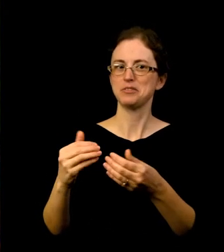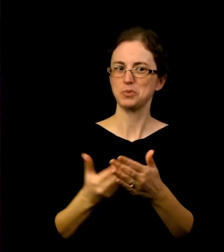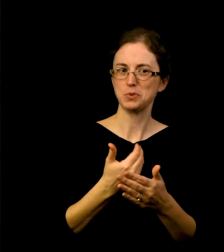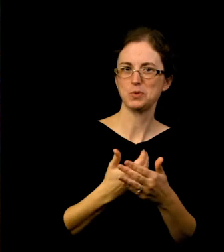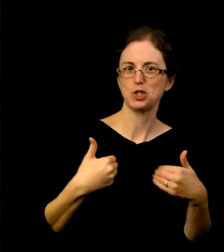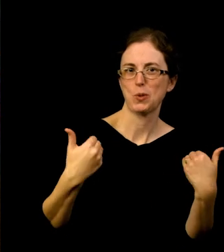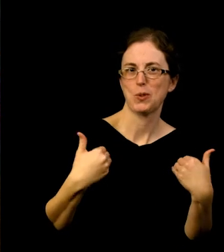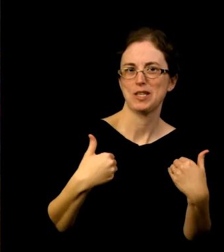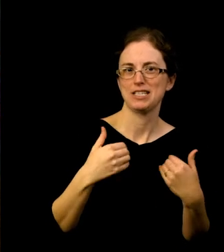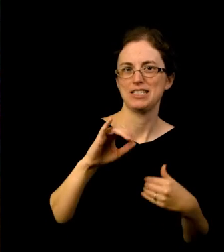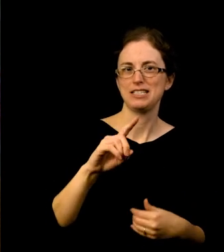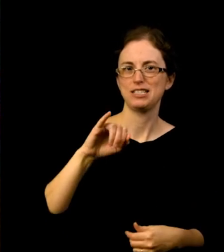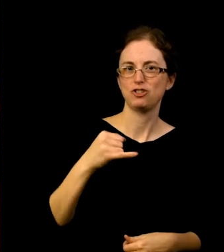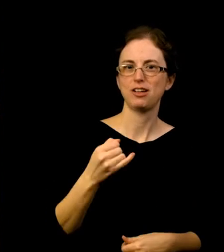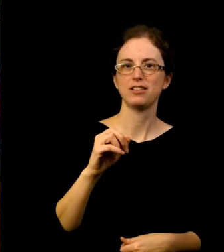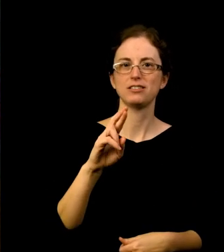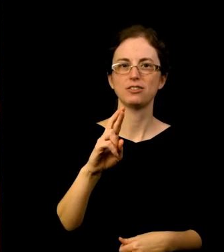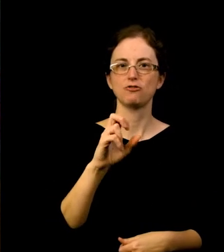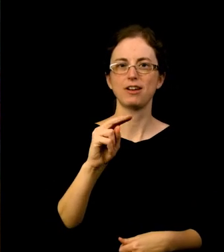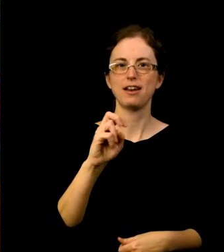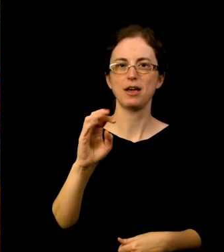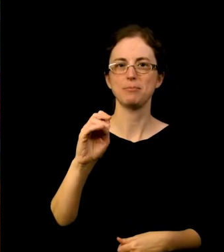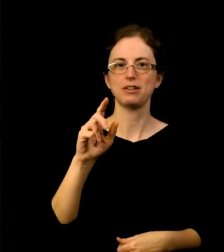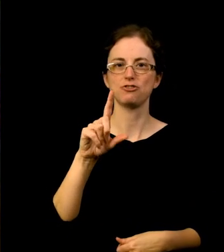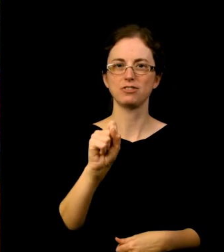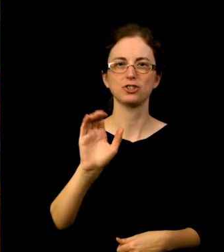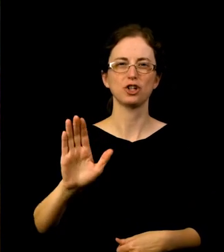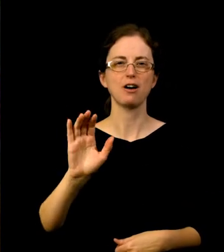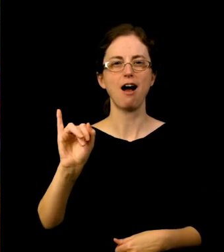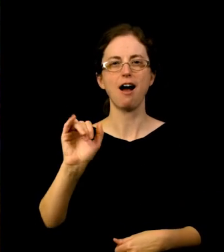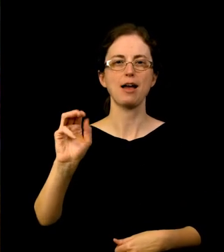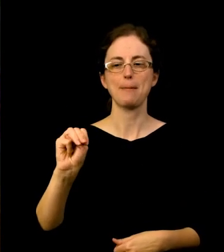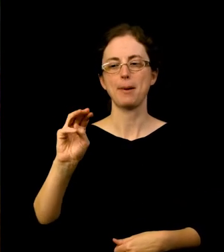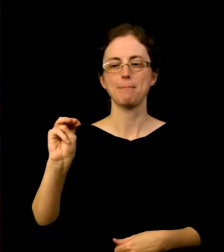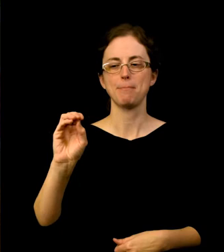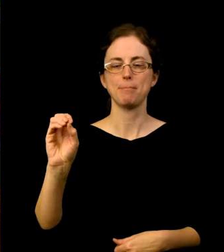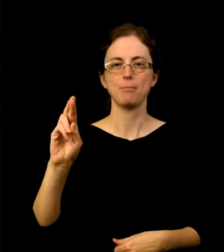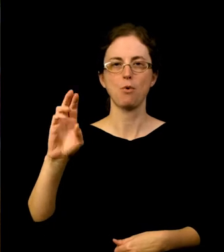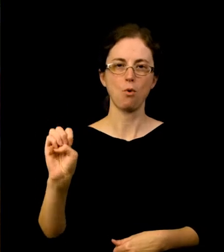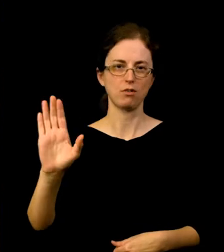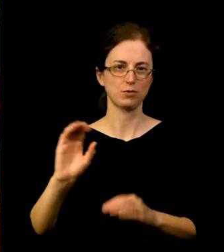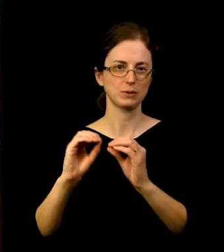Renee Mitchell's I Am M.O.R.E erganization - a wonderful youth led creative